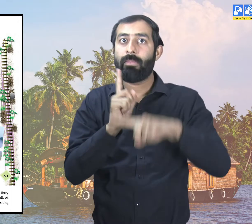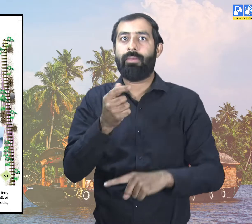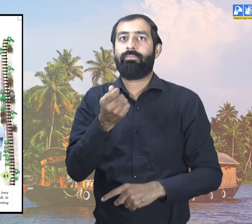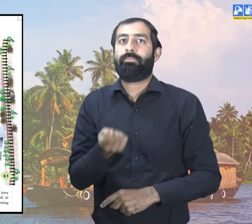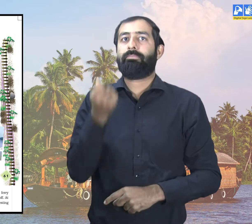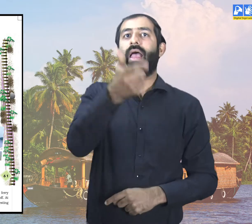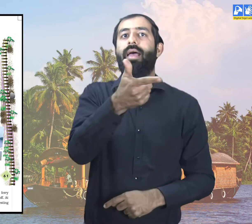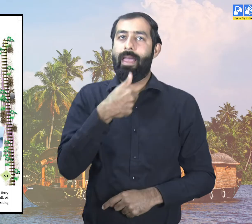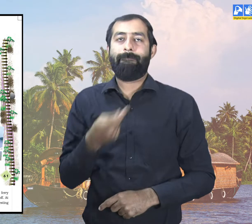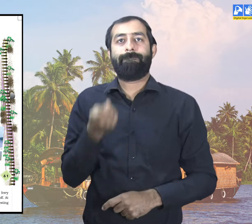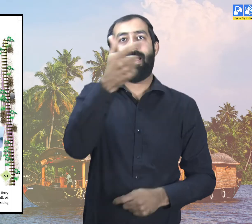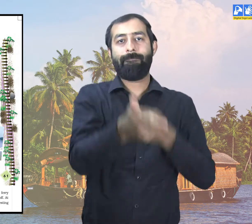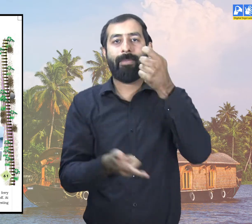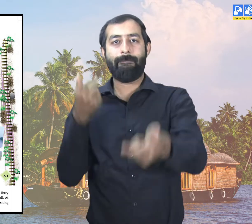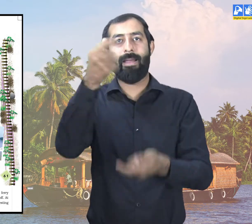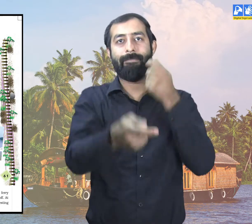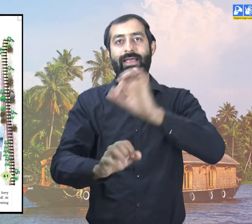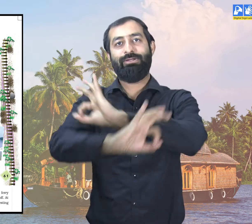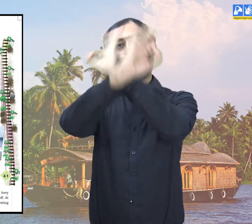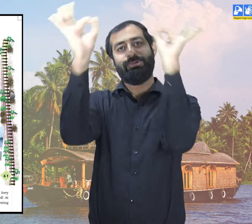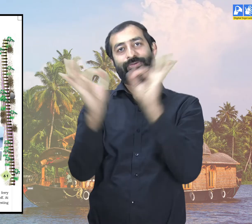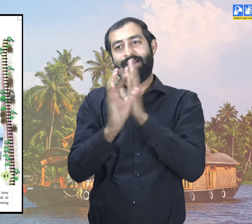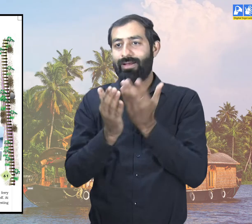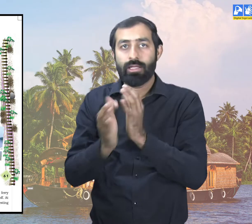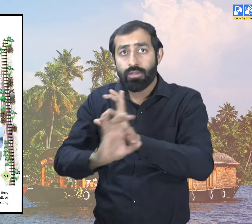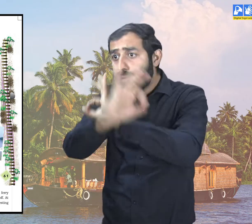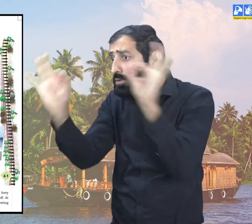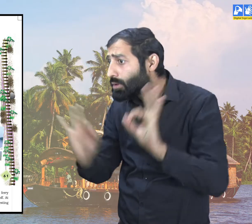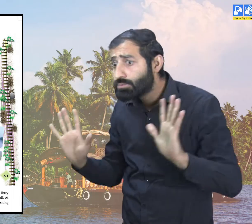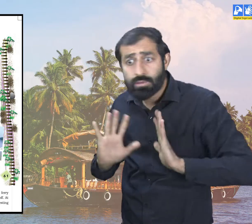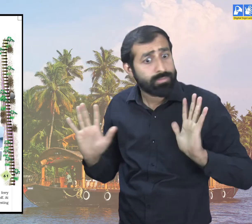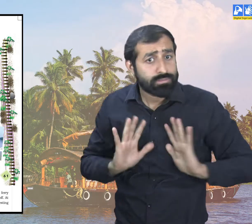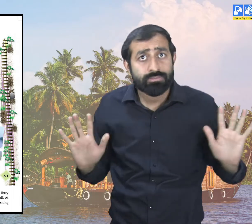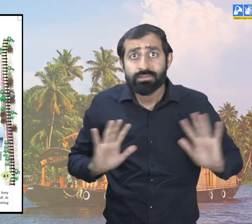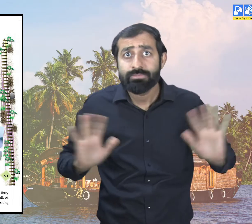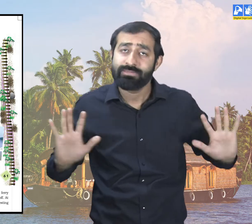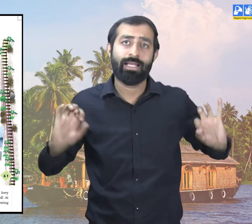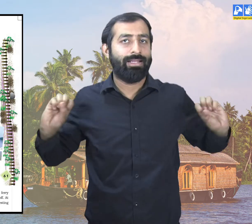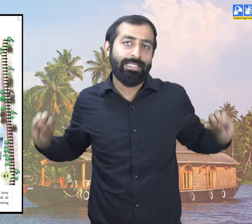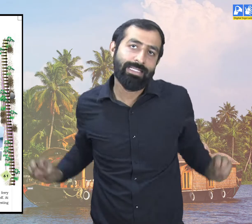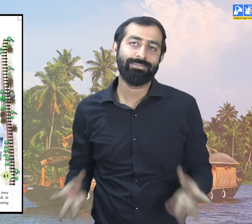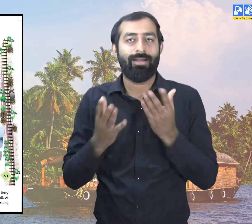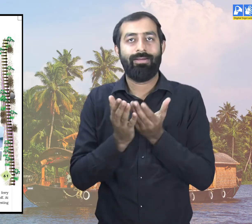Everyone had to pay the fare before getting on.